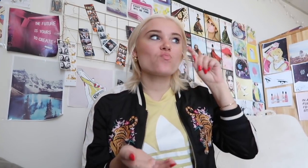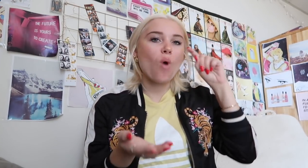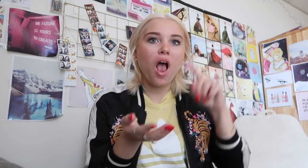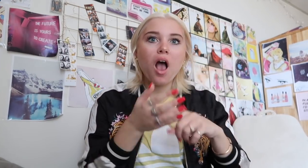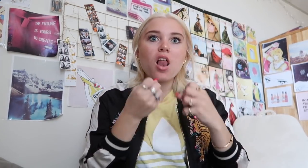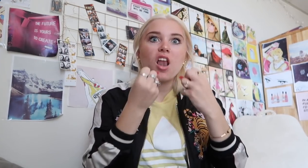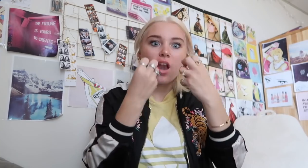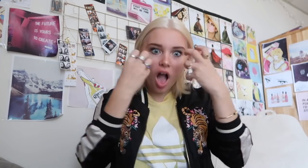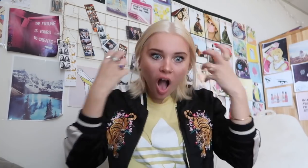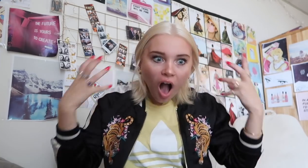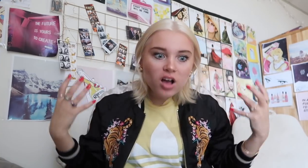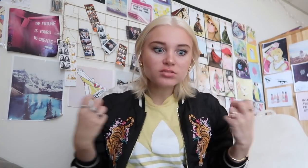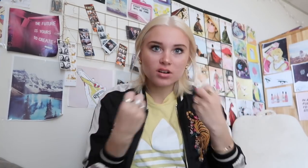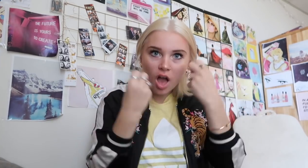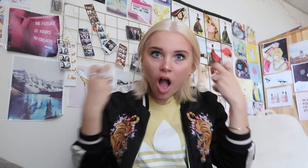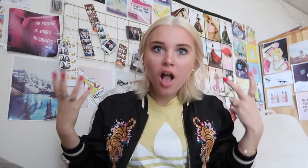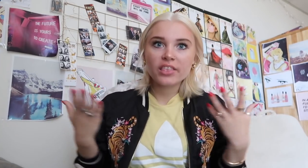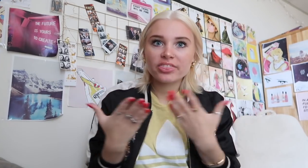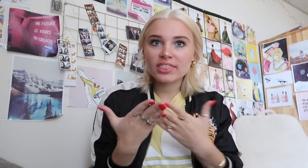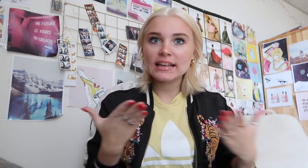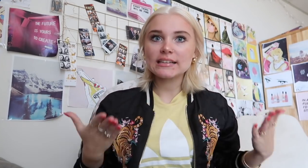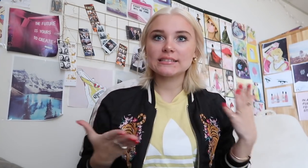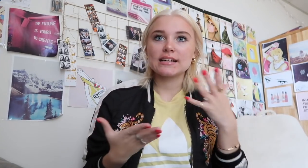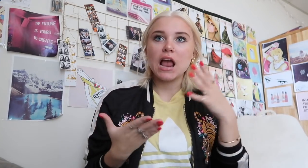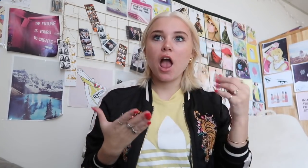I have also noticed so many things